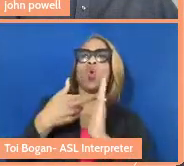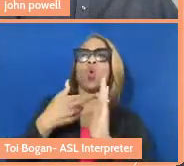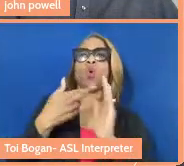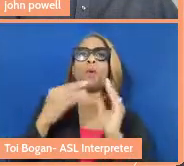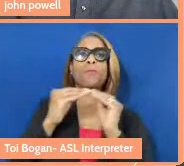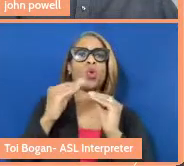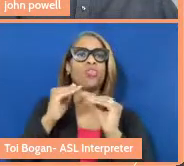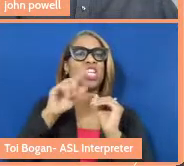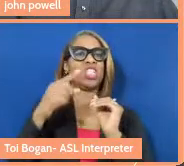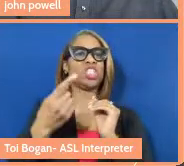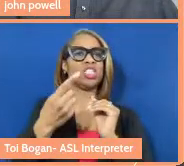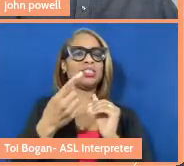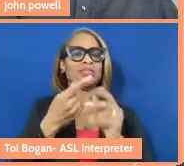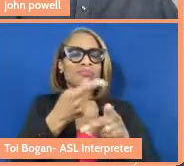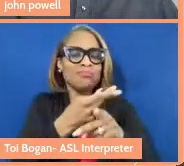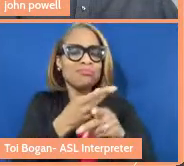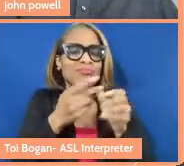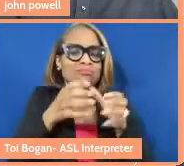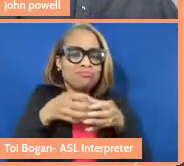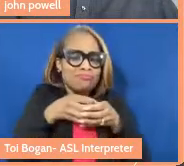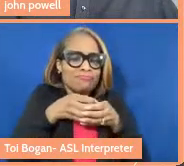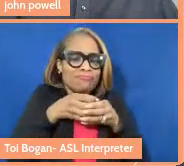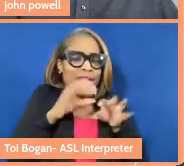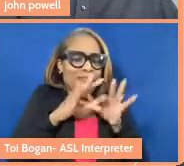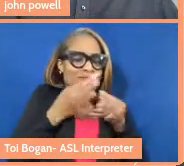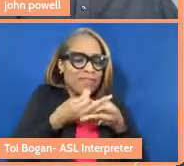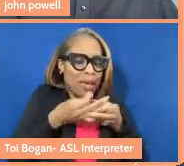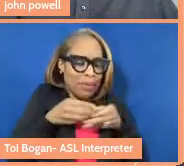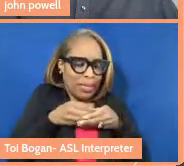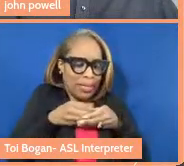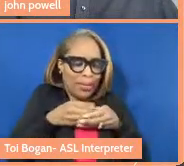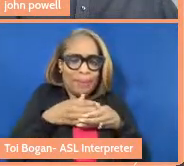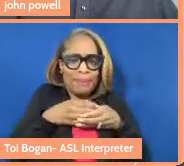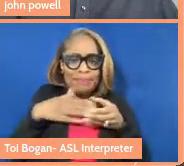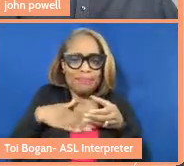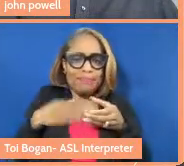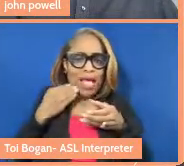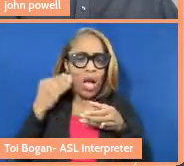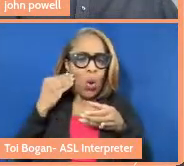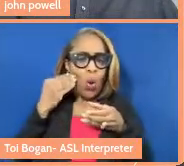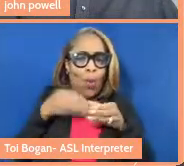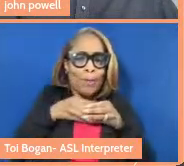some small family unit, from the people in their homes or their nuclear families.